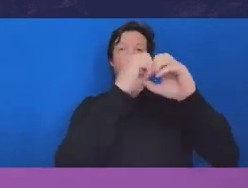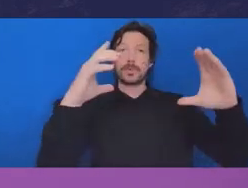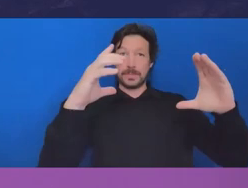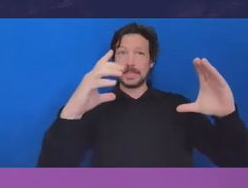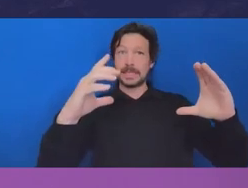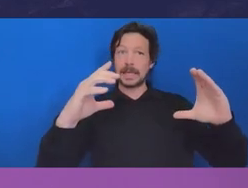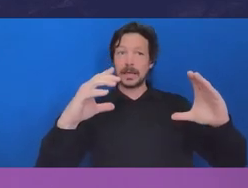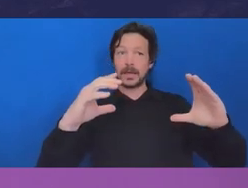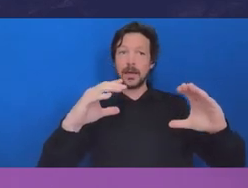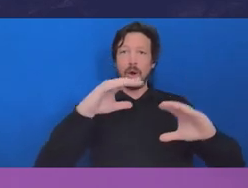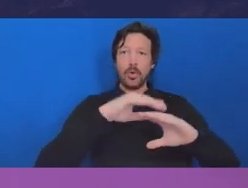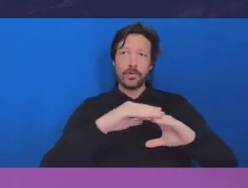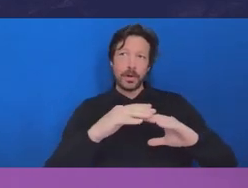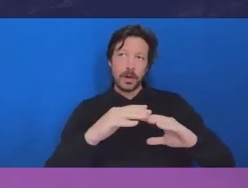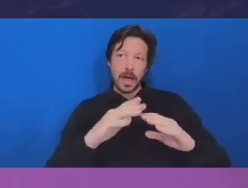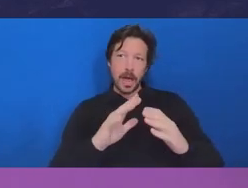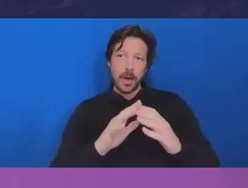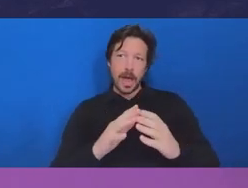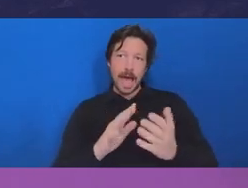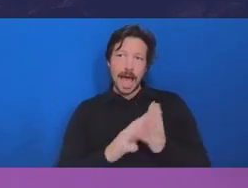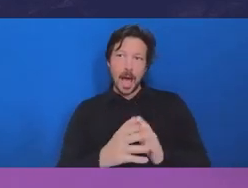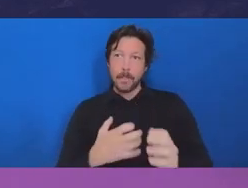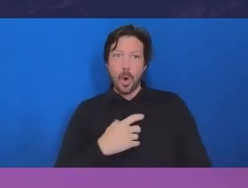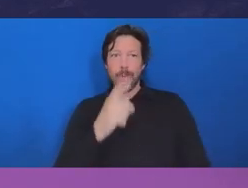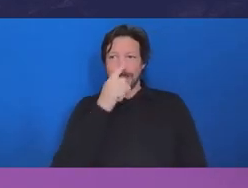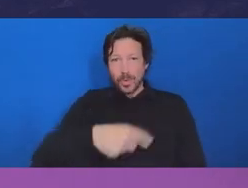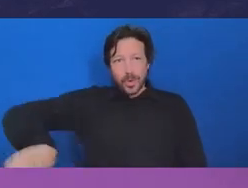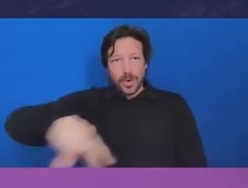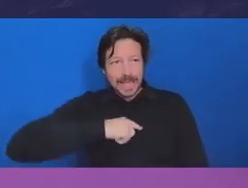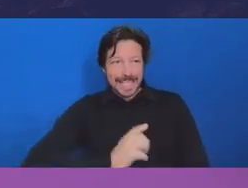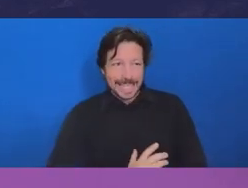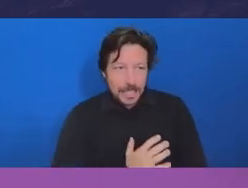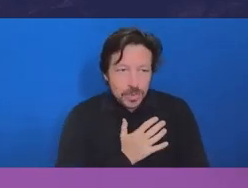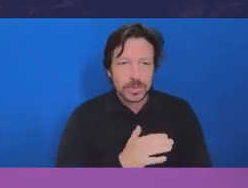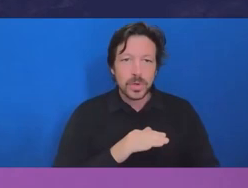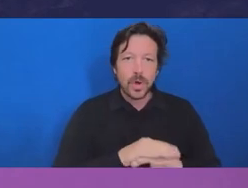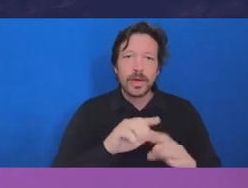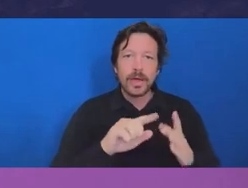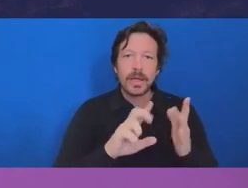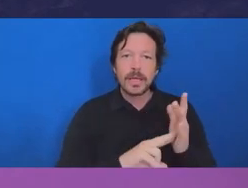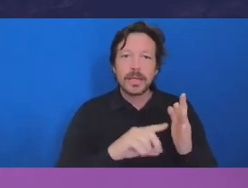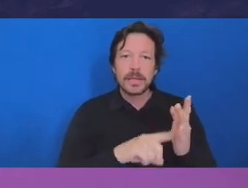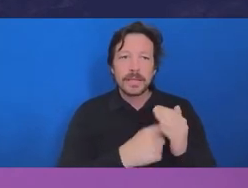interest in integrity, and I think that's a really good thing that I think it's a good thing that we have a whistleblower regime.